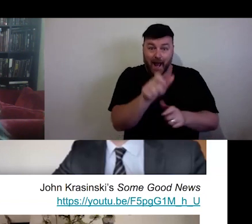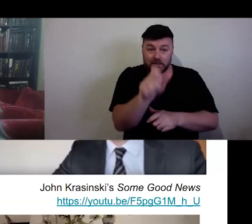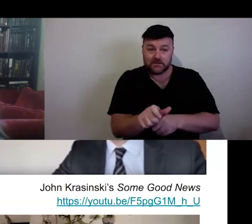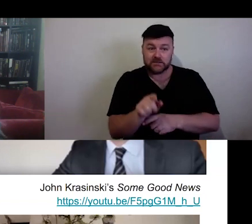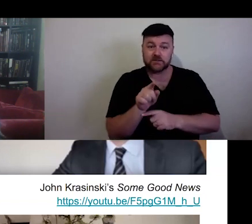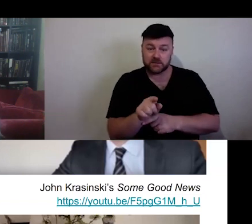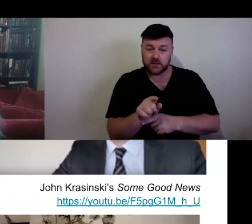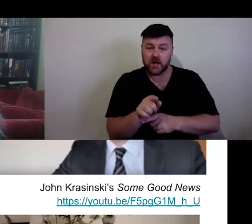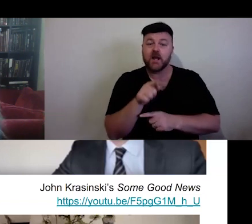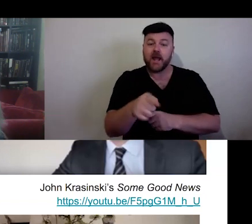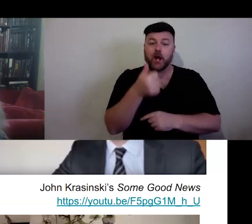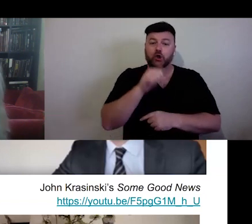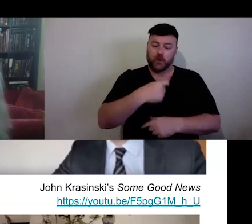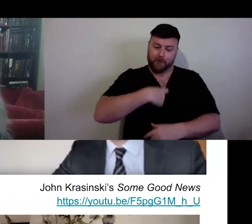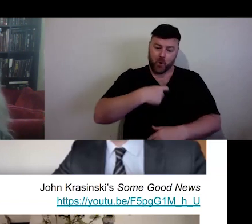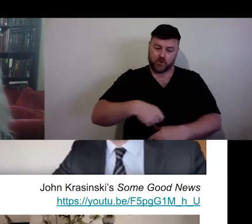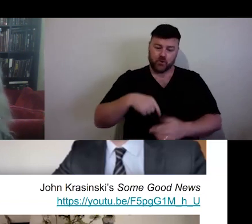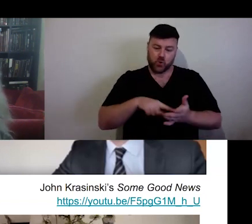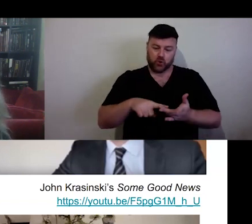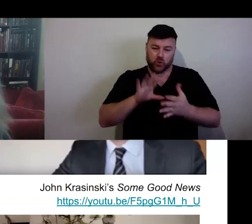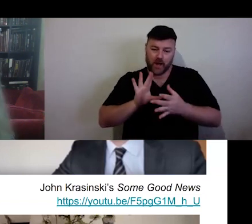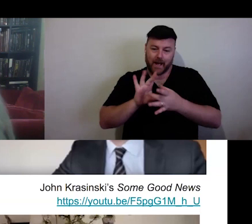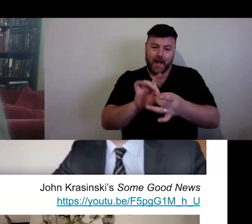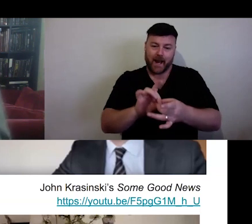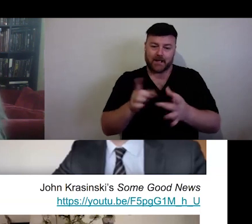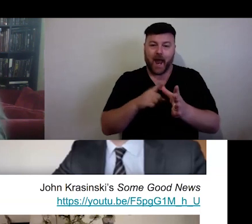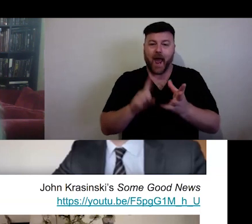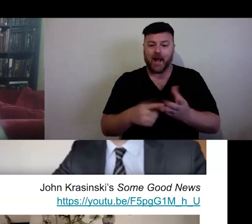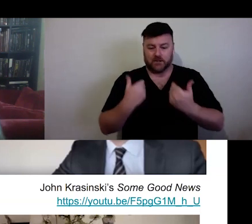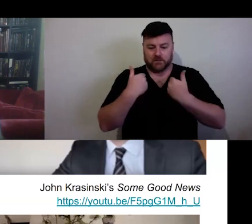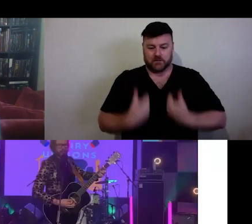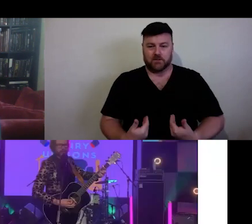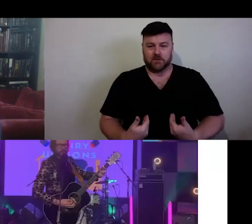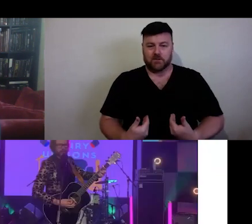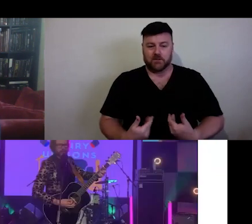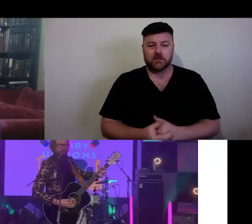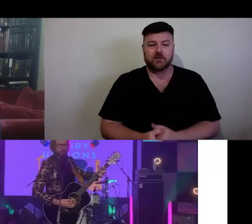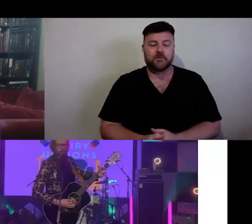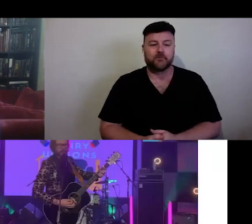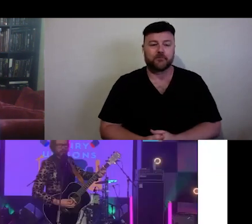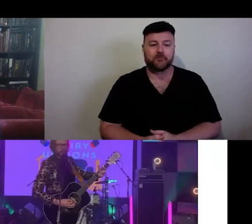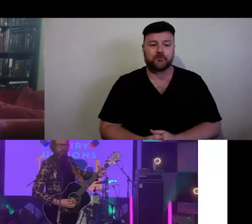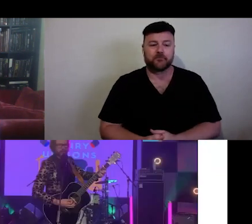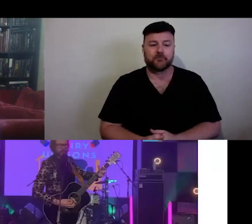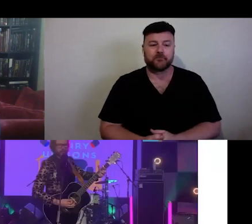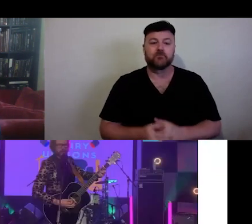connecting as themselves. In contrast, we have the screen